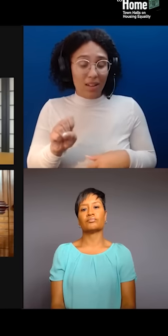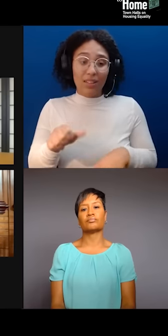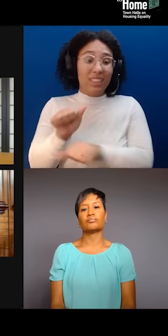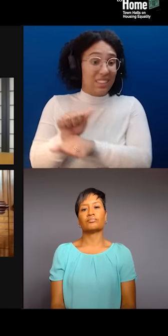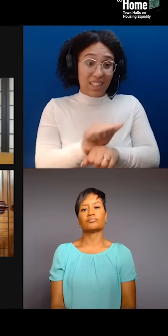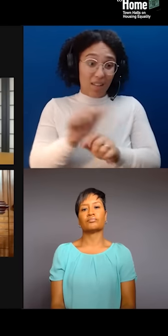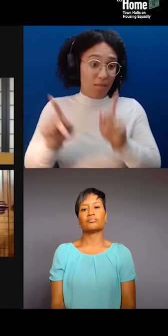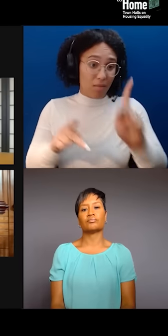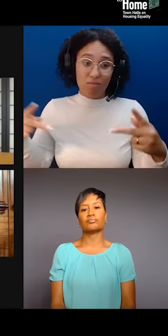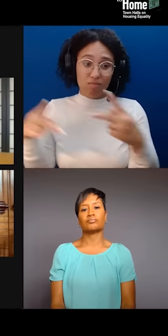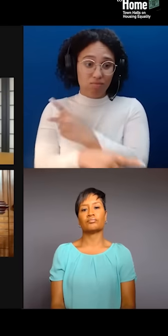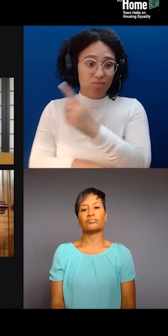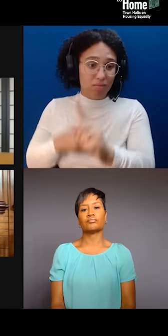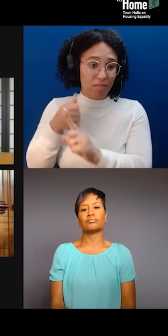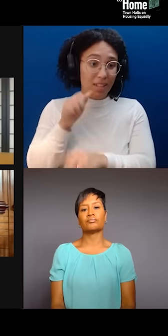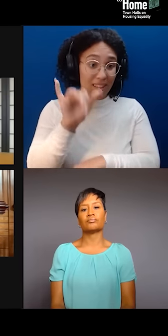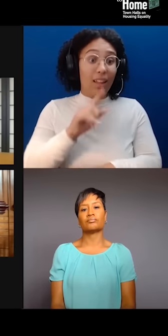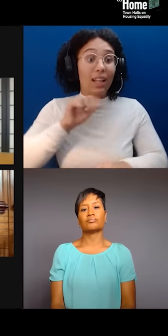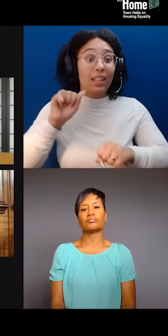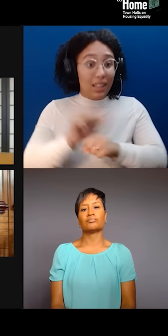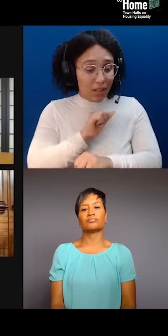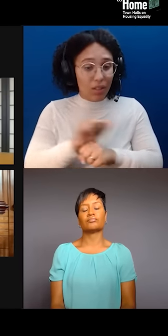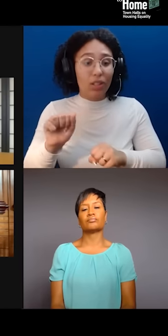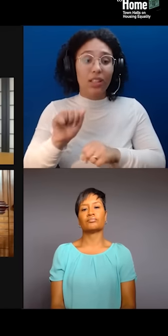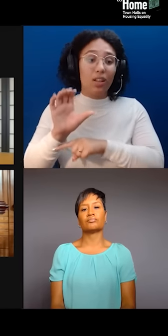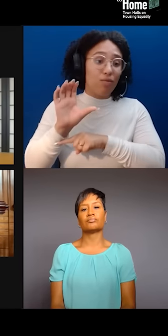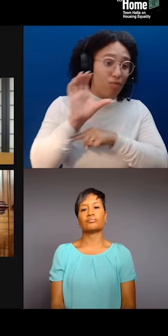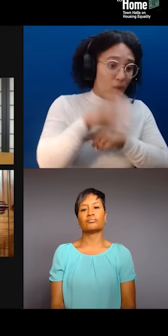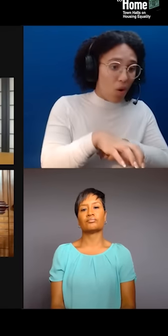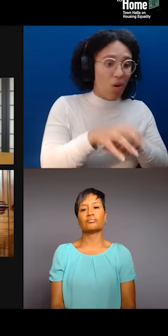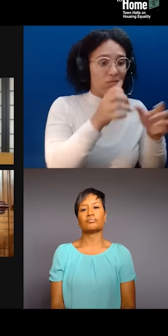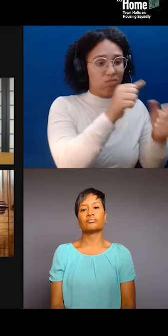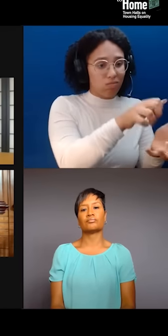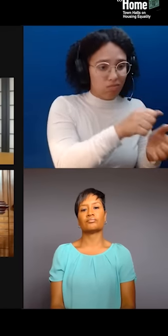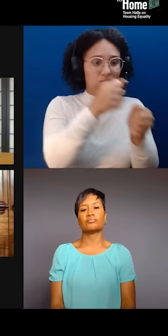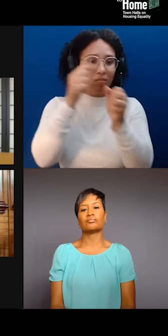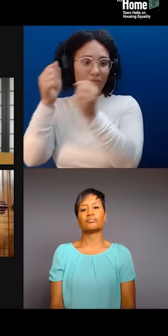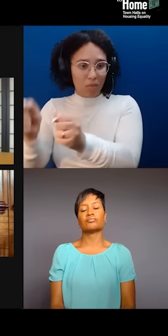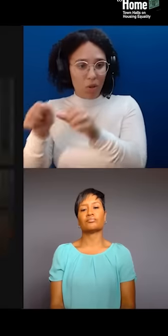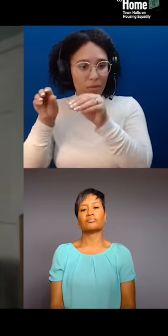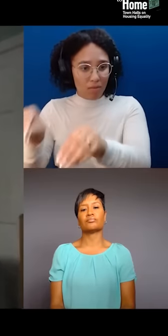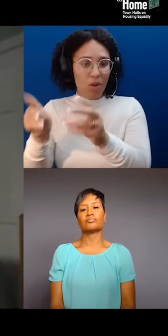In terms of literally being forced onto to US soil. And so, for us,